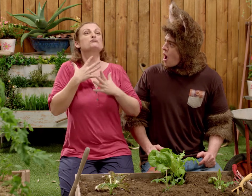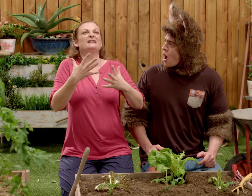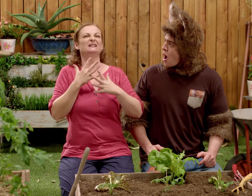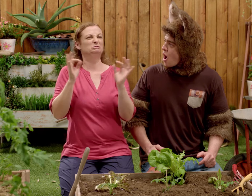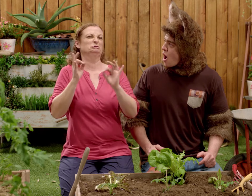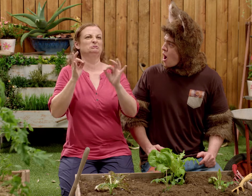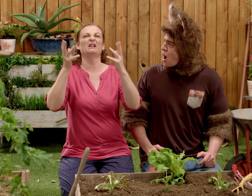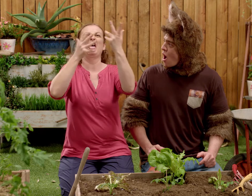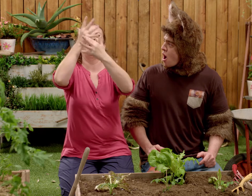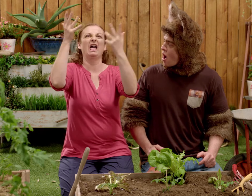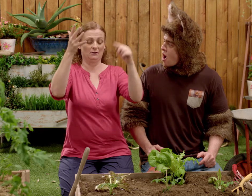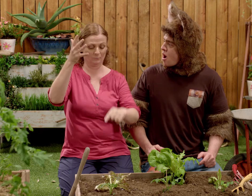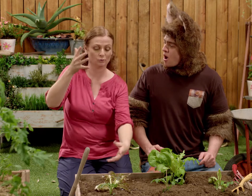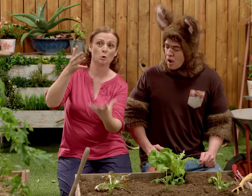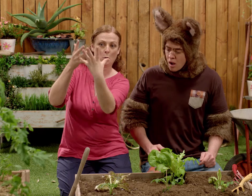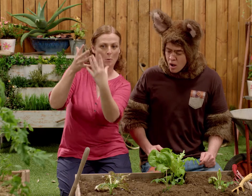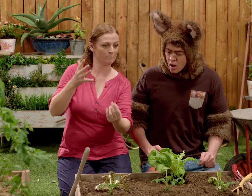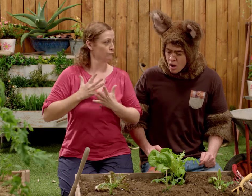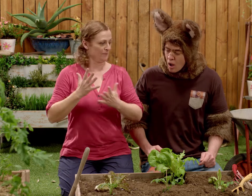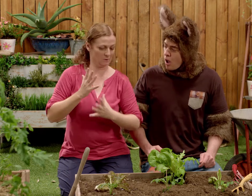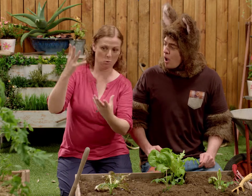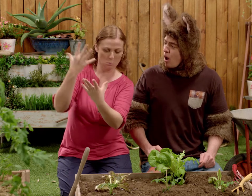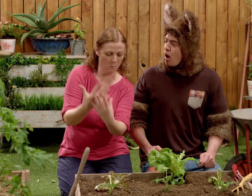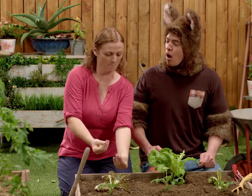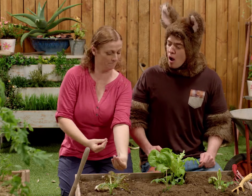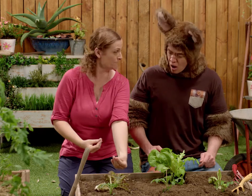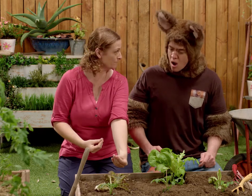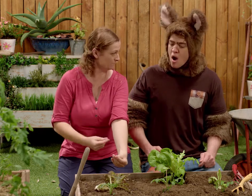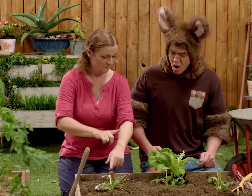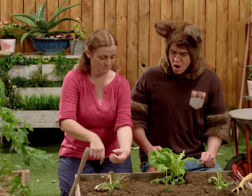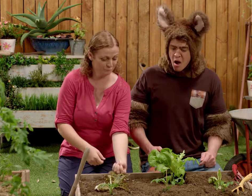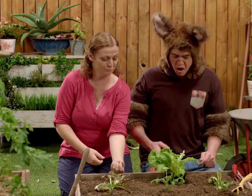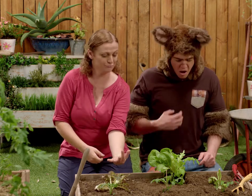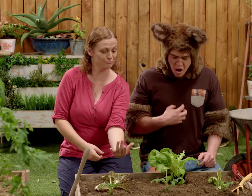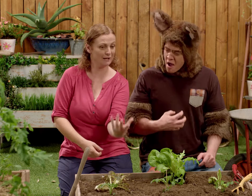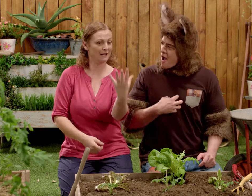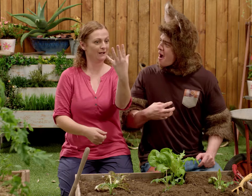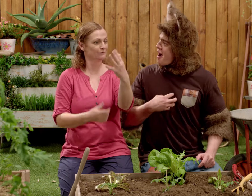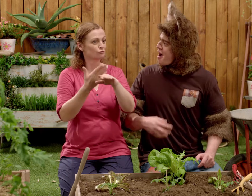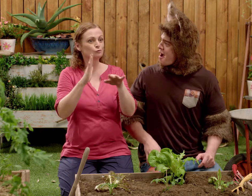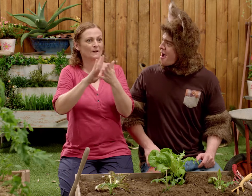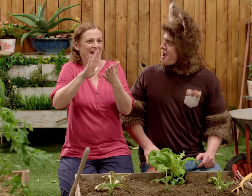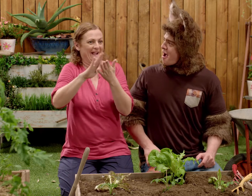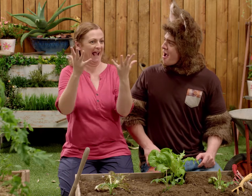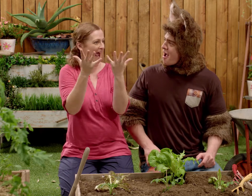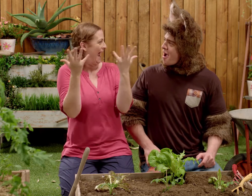For the plants to help them grow. And they will clean the air, and help us breathe more clearly.